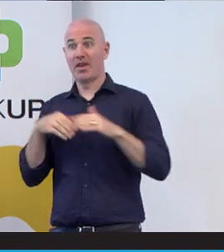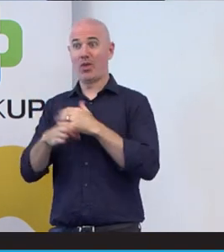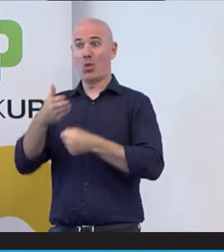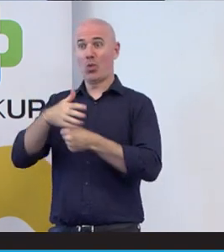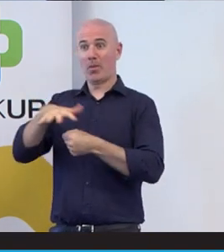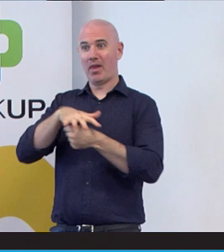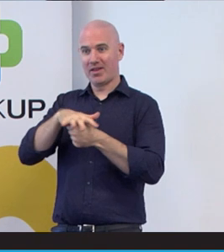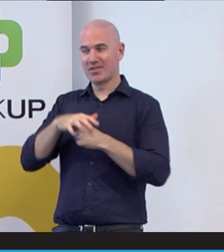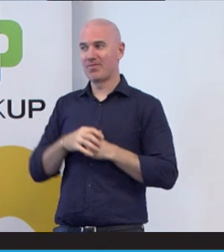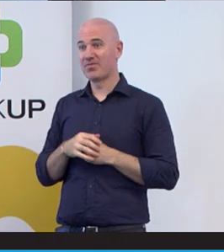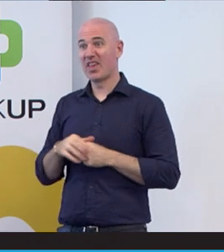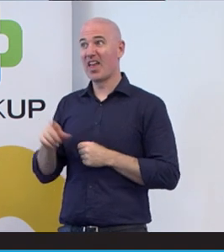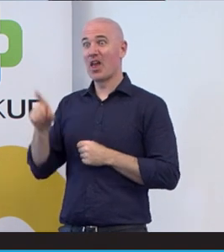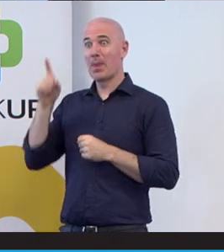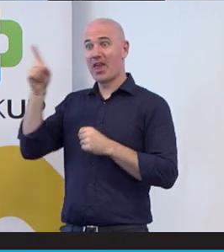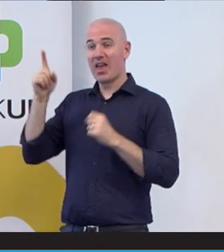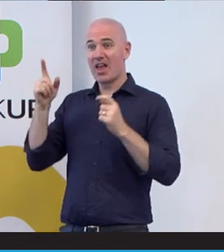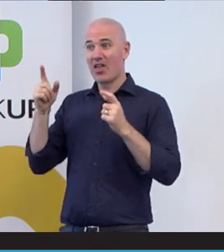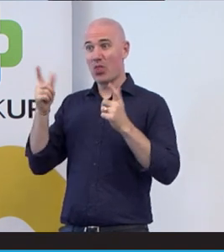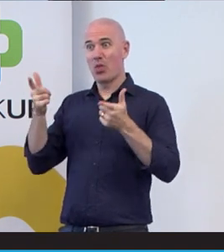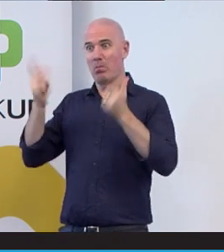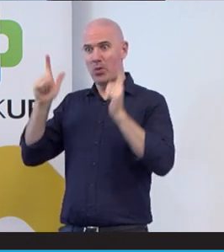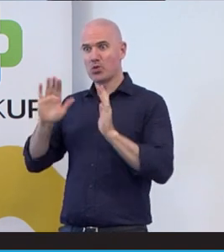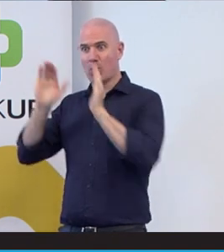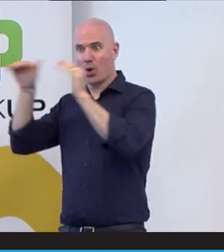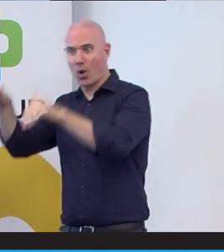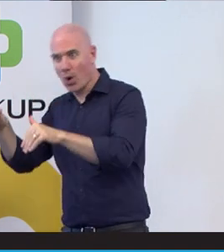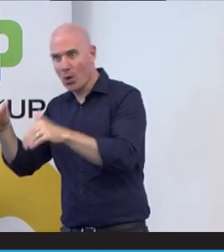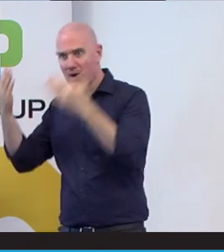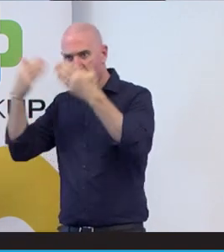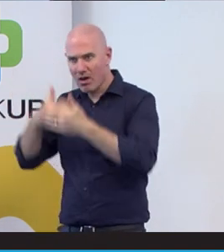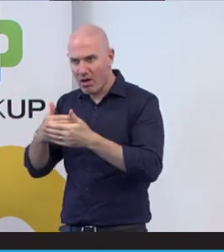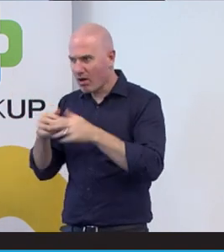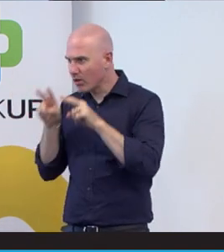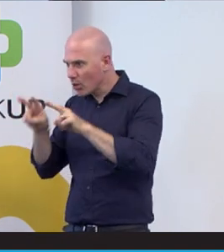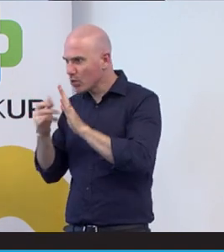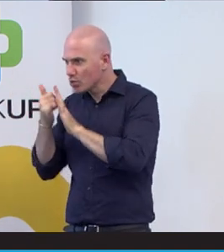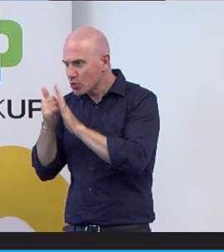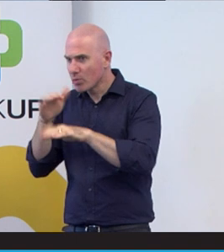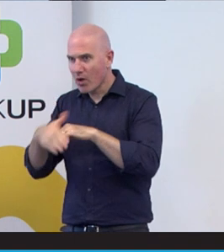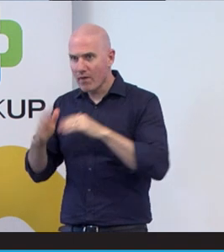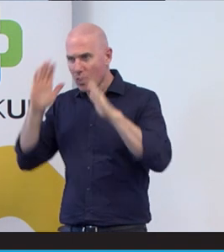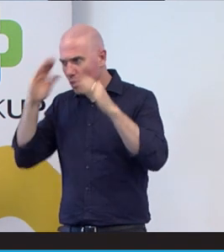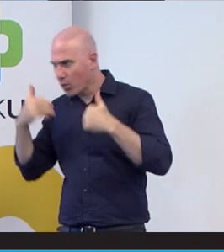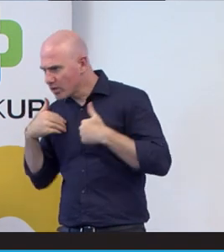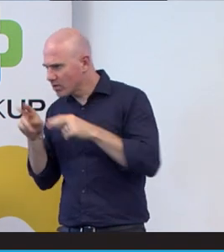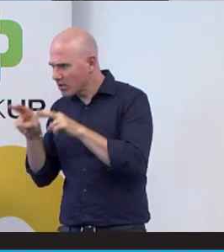home every night and look at about autism onYouTube. And he would call in me and my